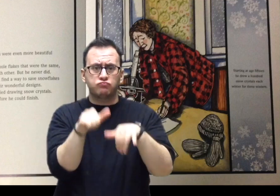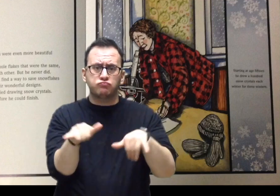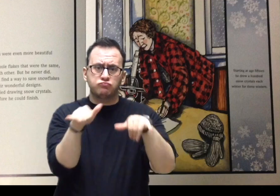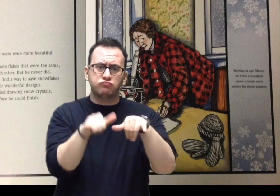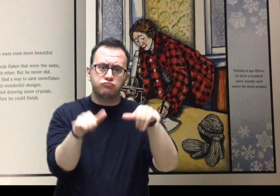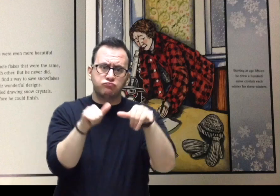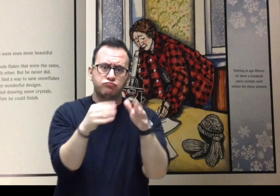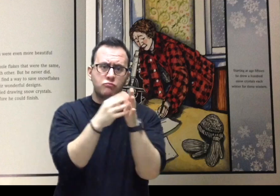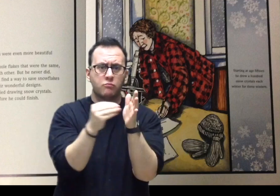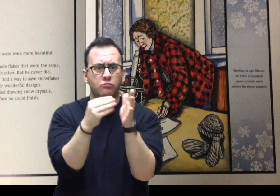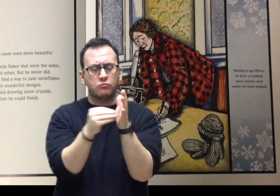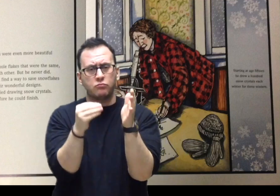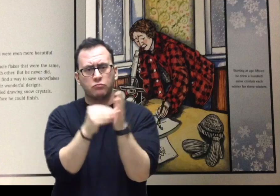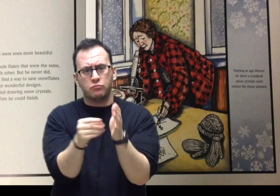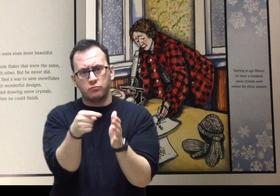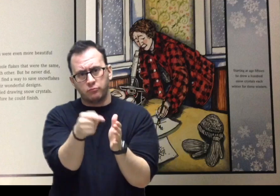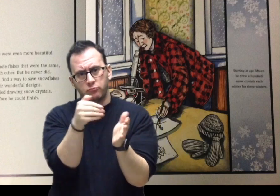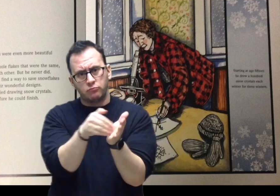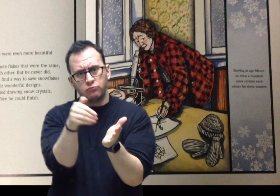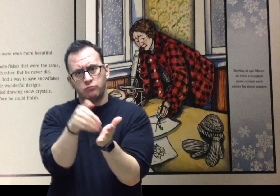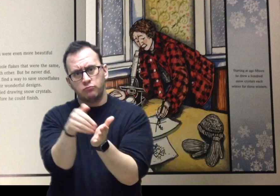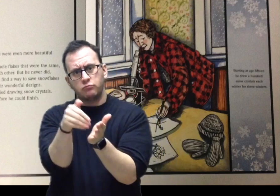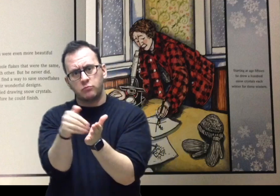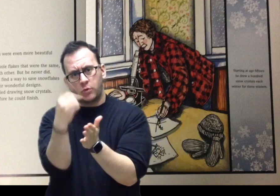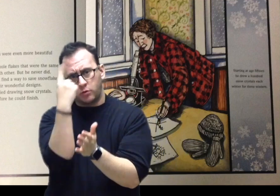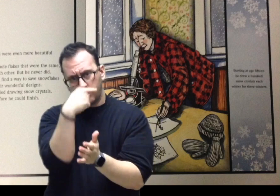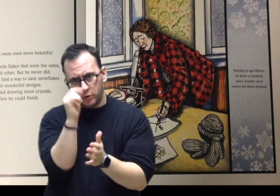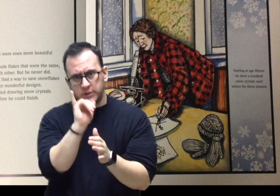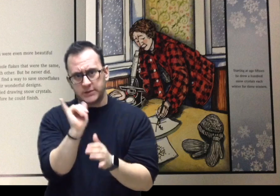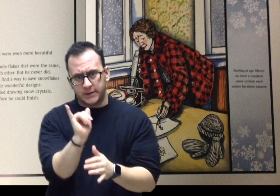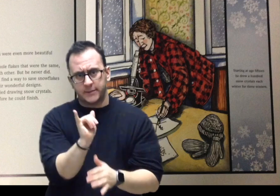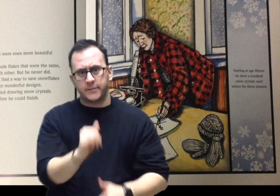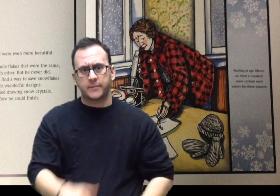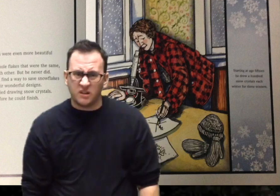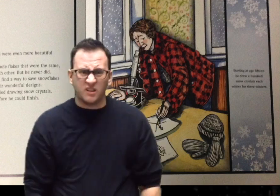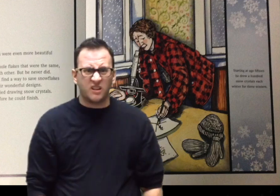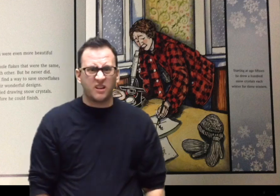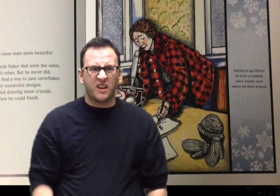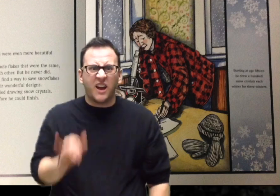Willie decided he must find a way to save snowflakes so others could see their wonderful designs.